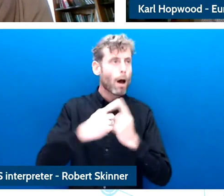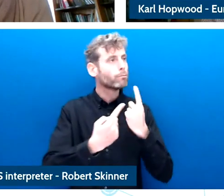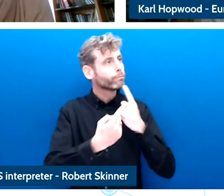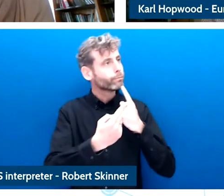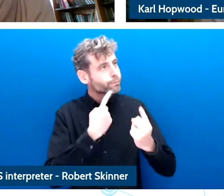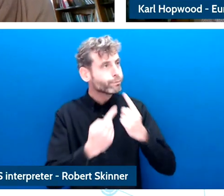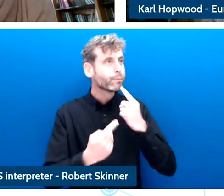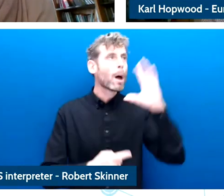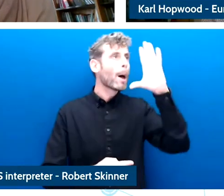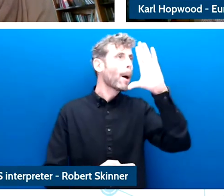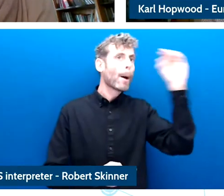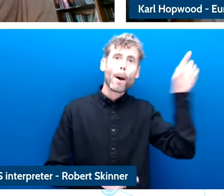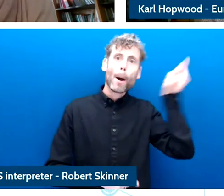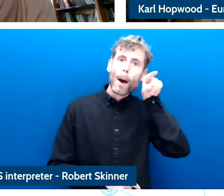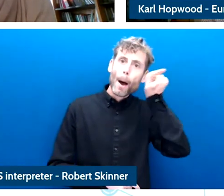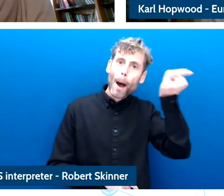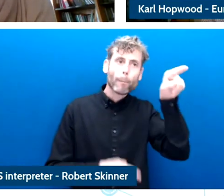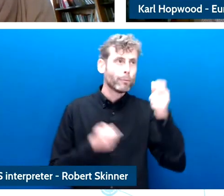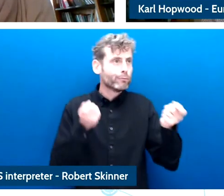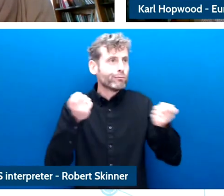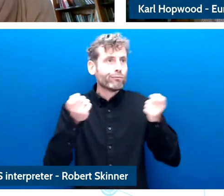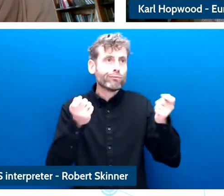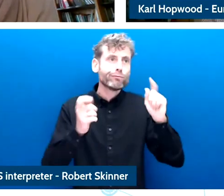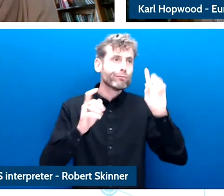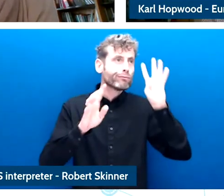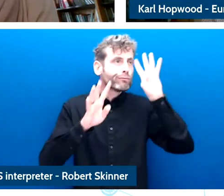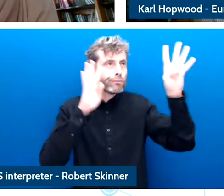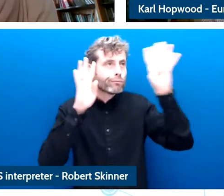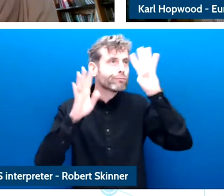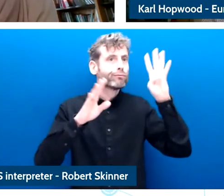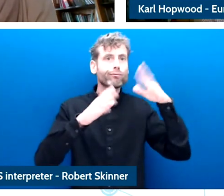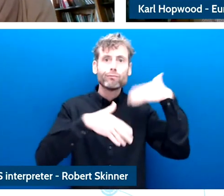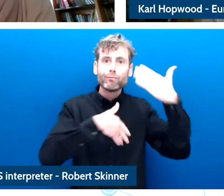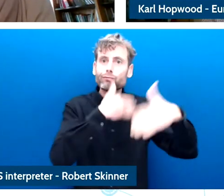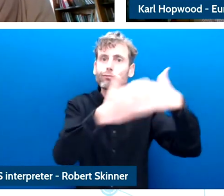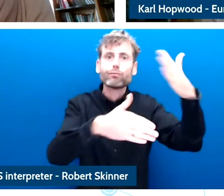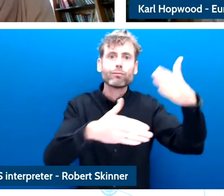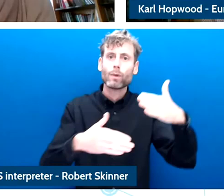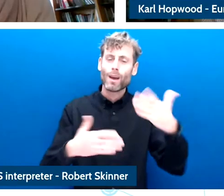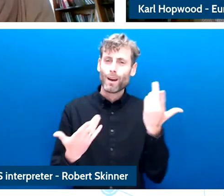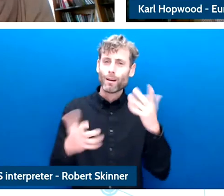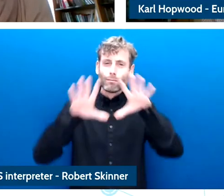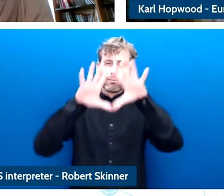private enterprise is allowed to and can develop technology and apps and they